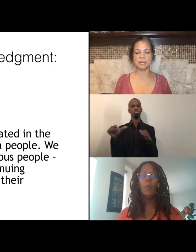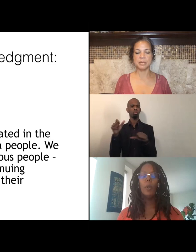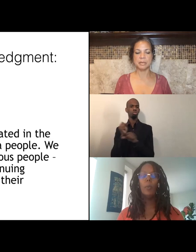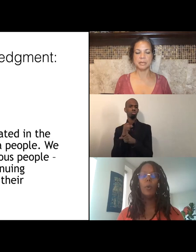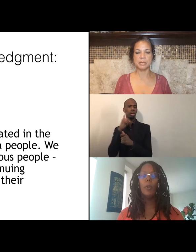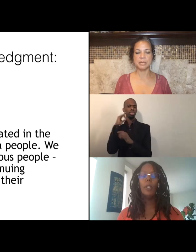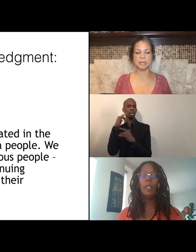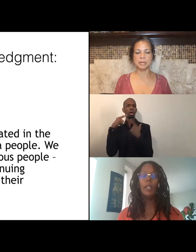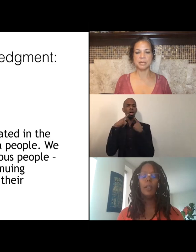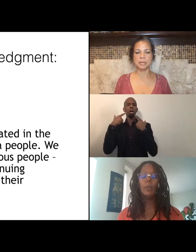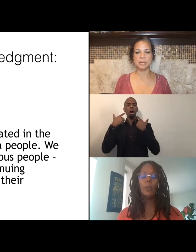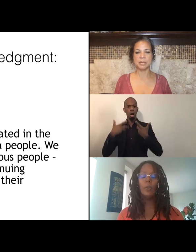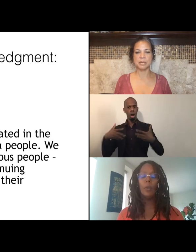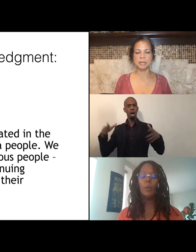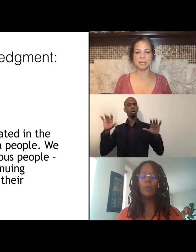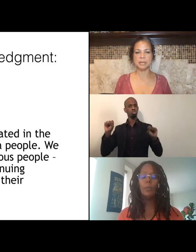And one more, inhale through your nose,